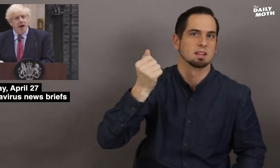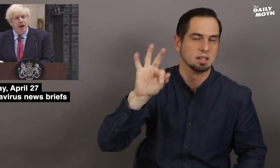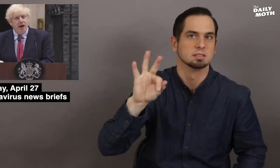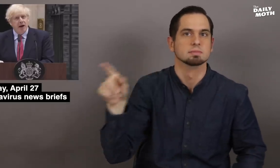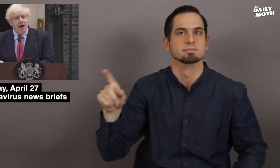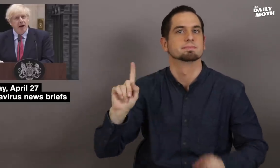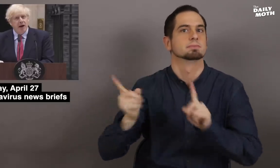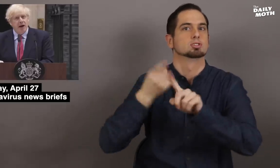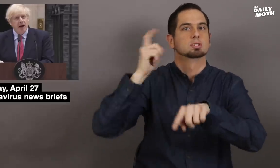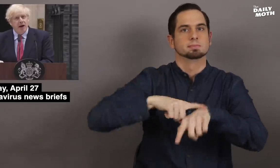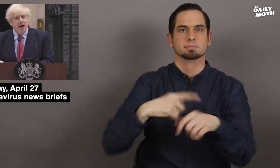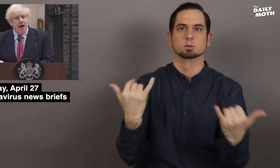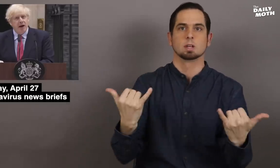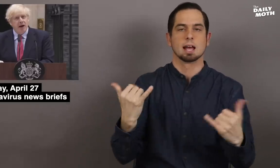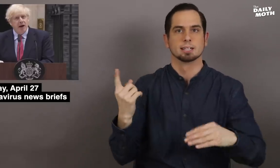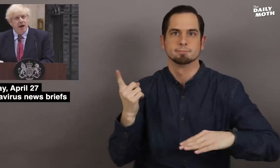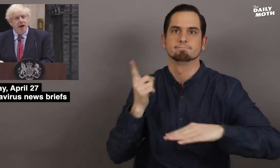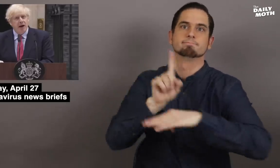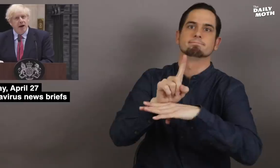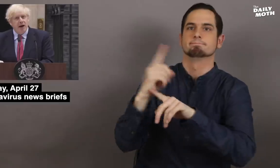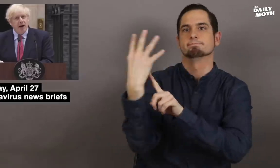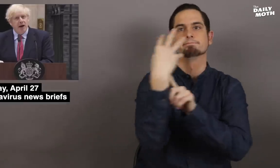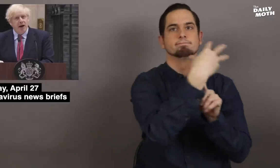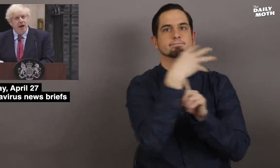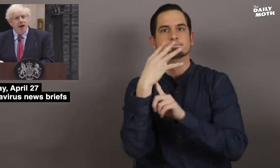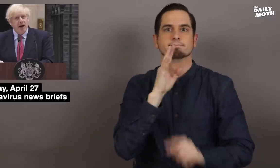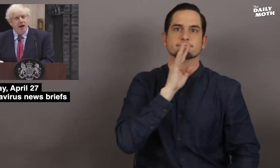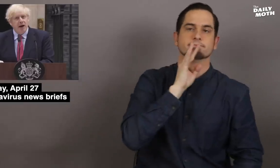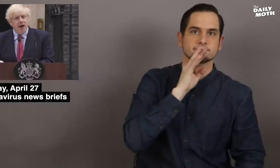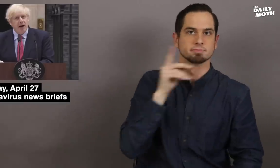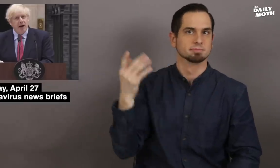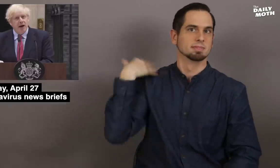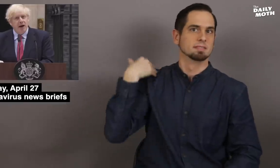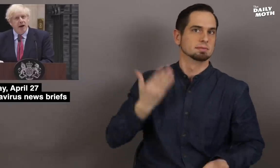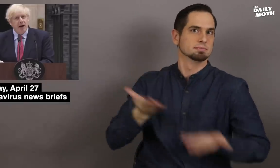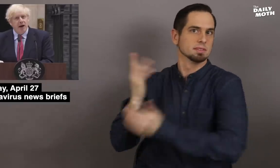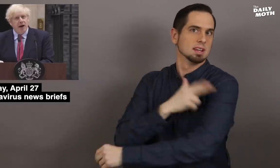COVID-19 and appeared in public for the first time